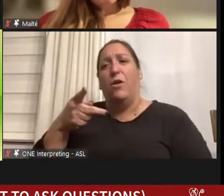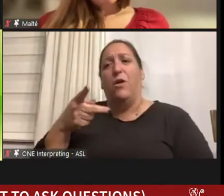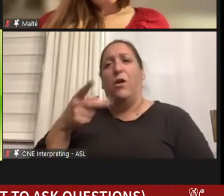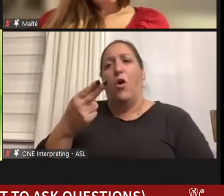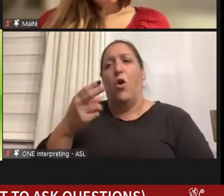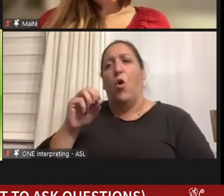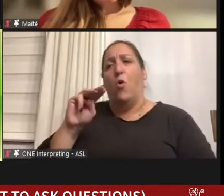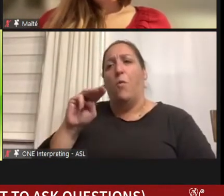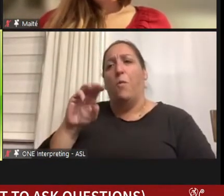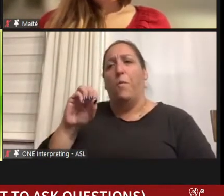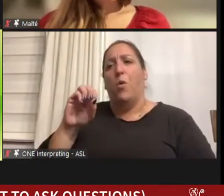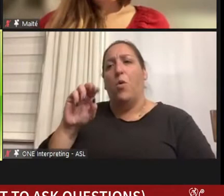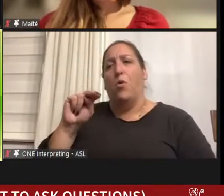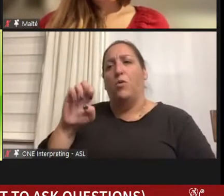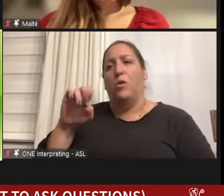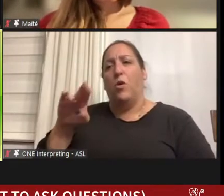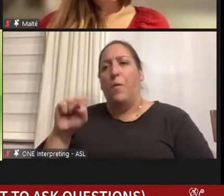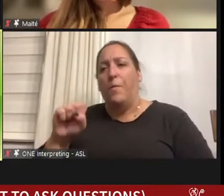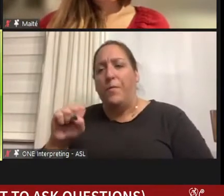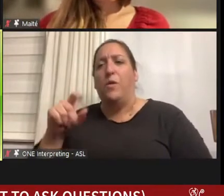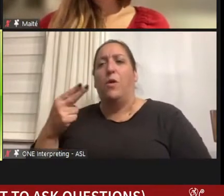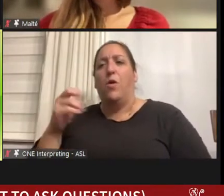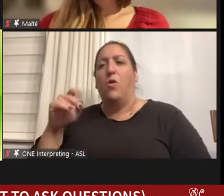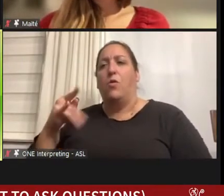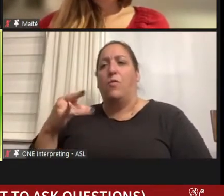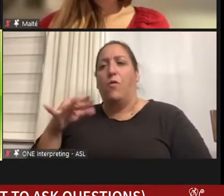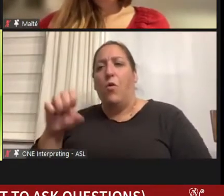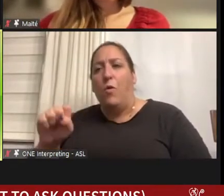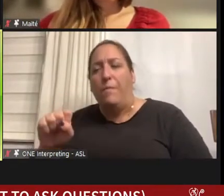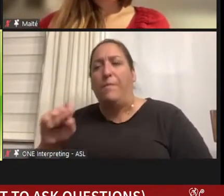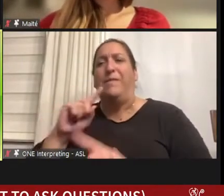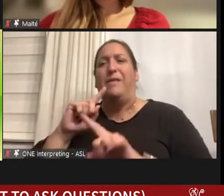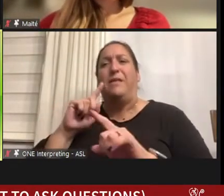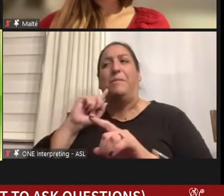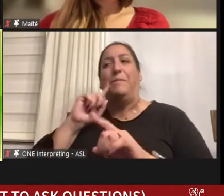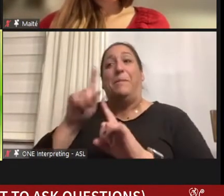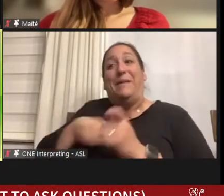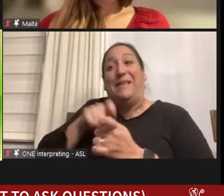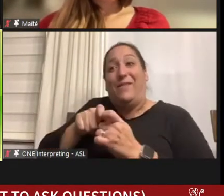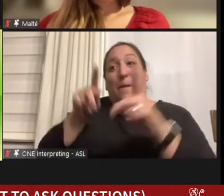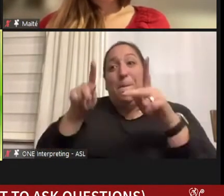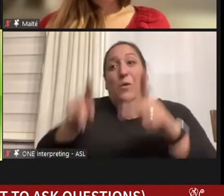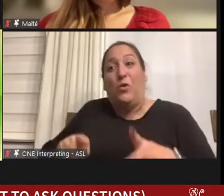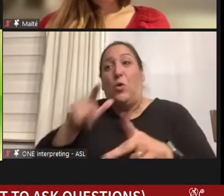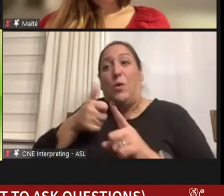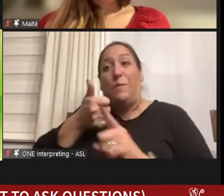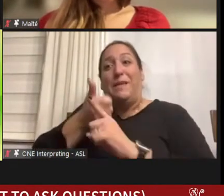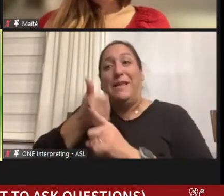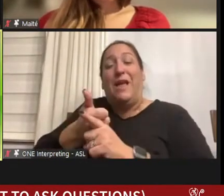because they -- it takes a certain type of person who is extremely good at copyediting to catch them